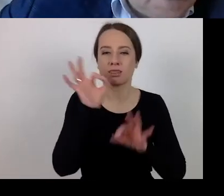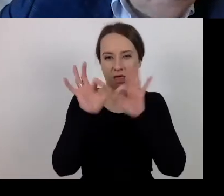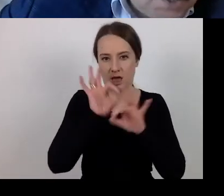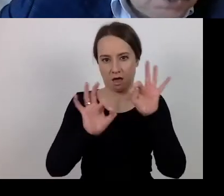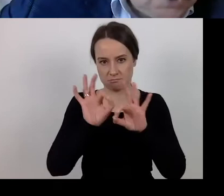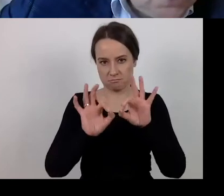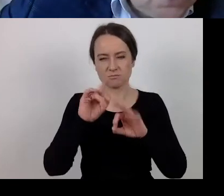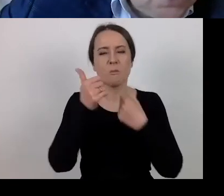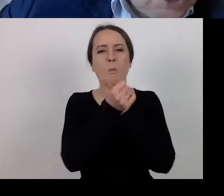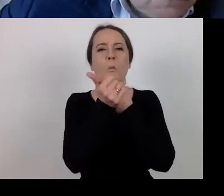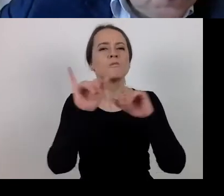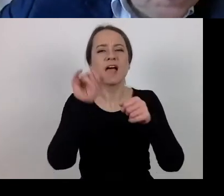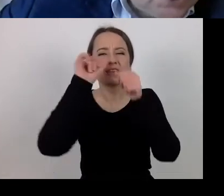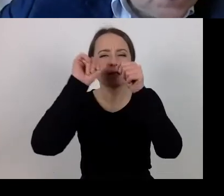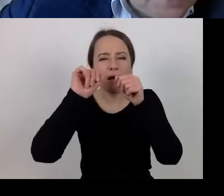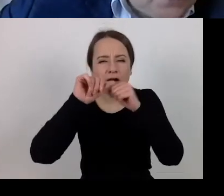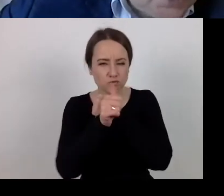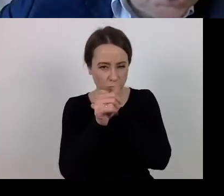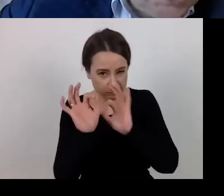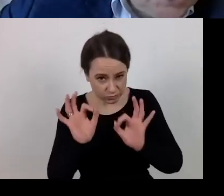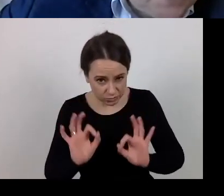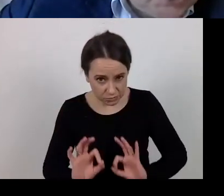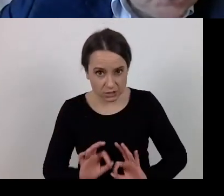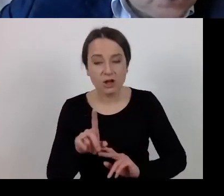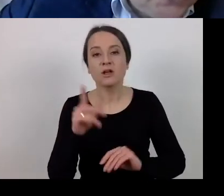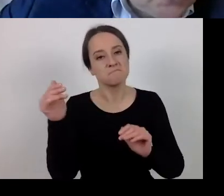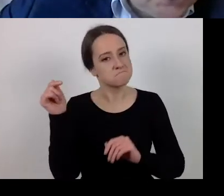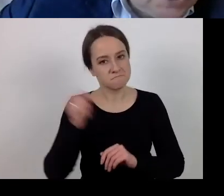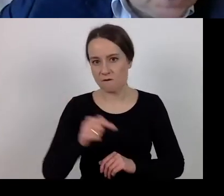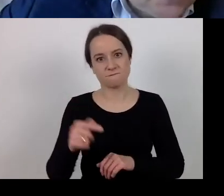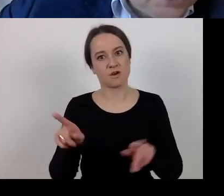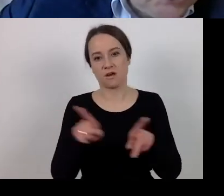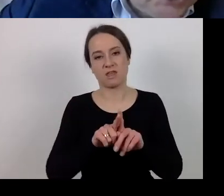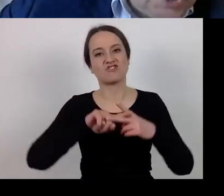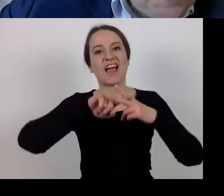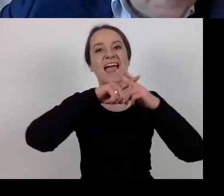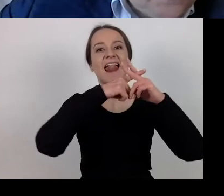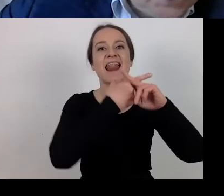We must also remember to enter in the register the relevant outgoing amounts